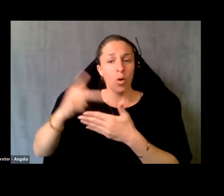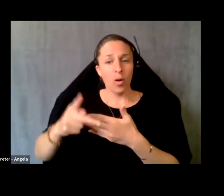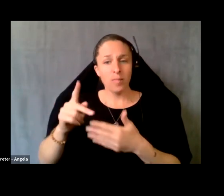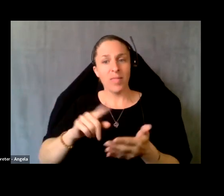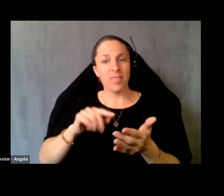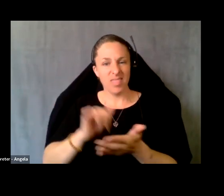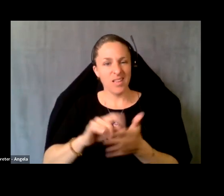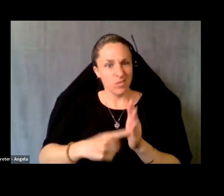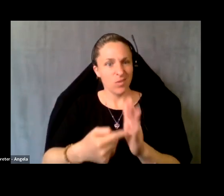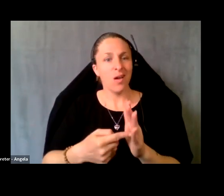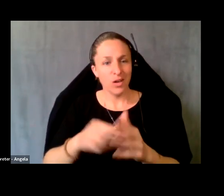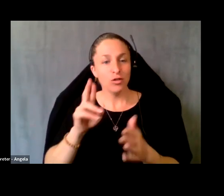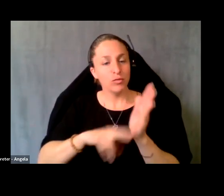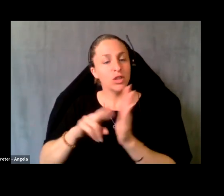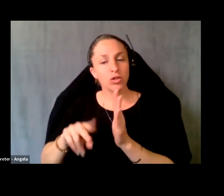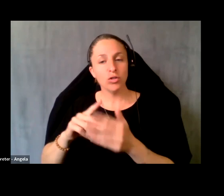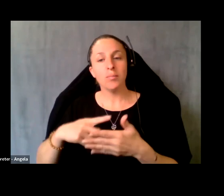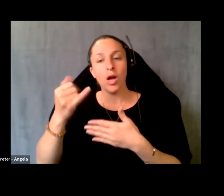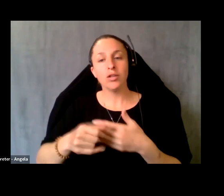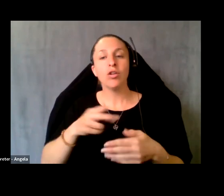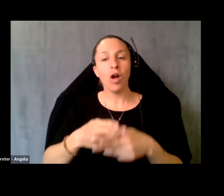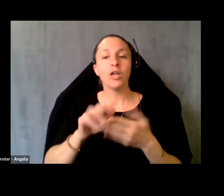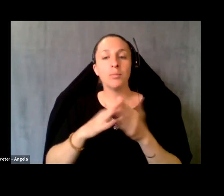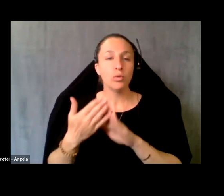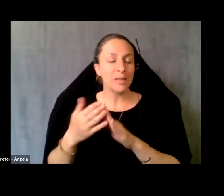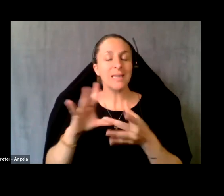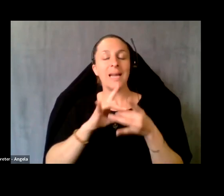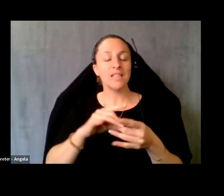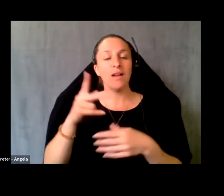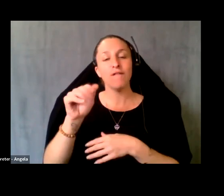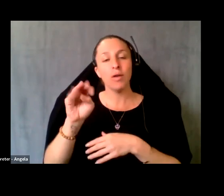project for us that we're calling the community connectivity framework for digital health equity.